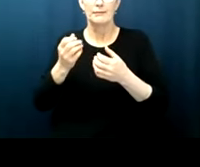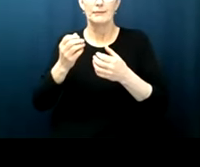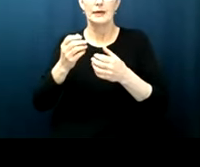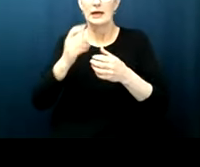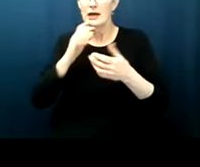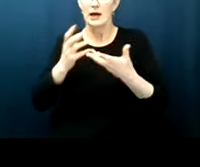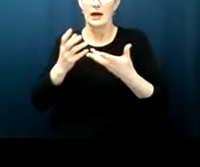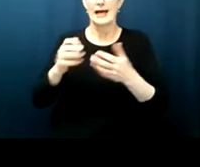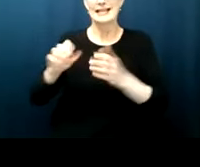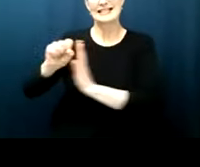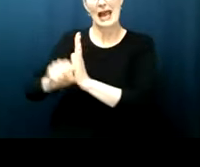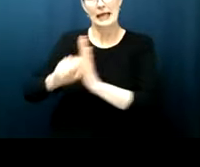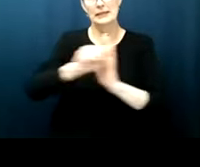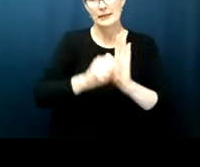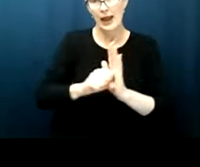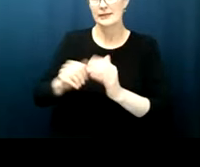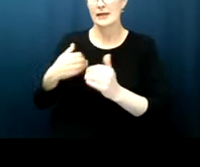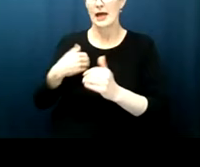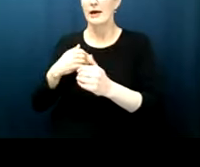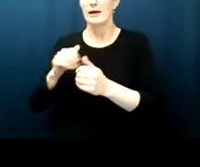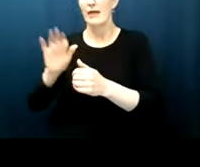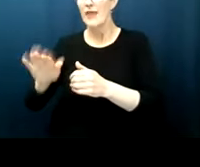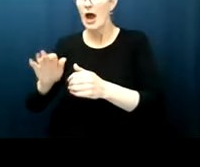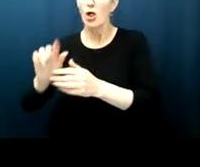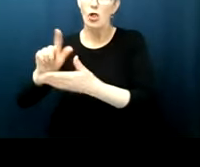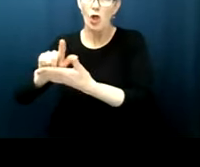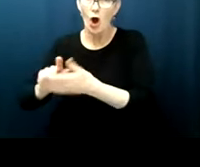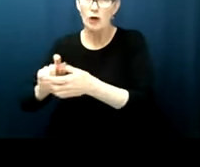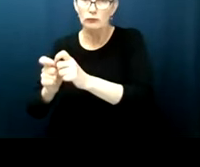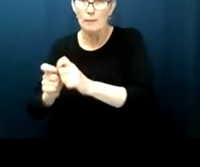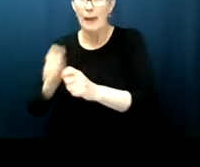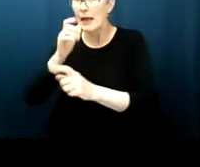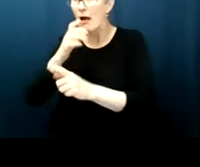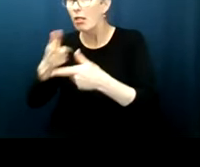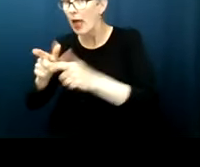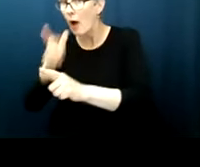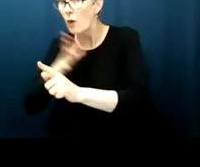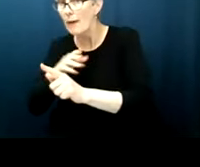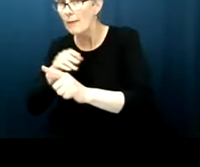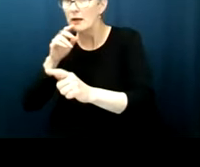said persons or free blacks in some states of the north were able to access the franchise states